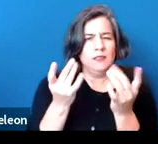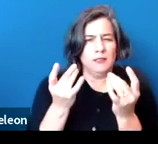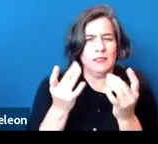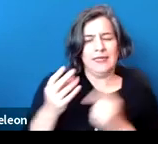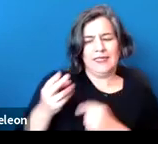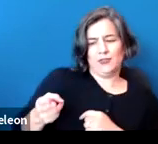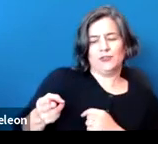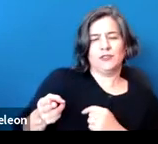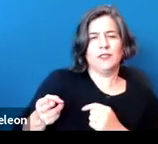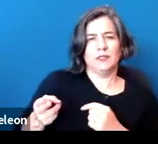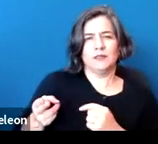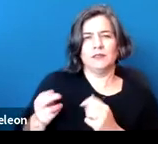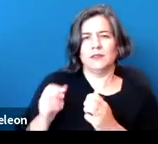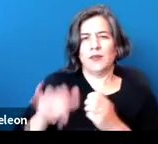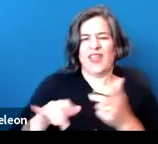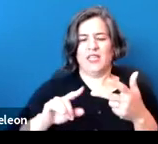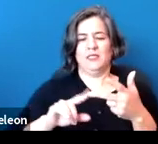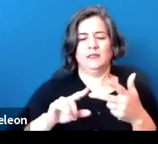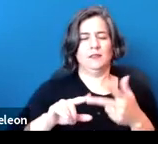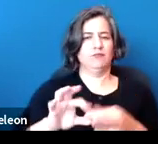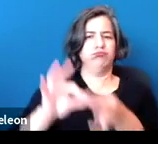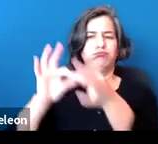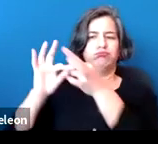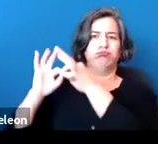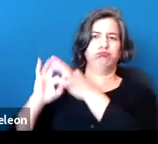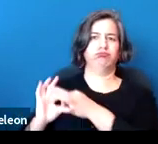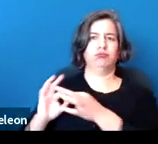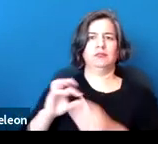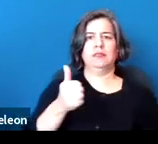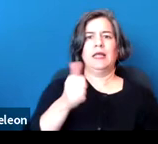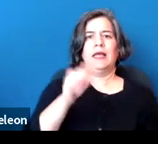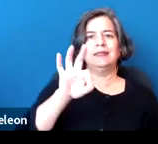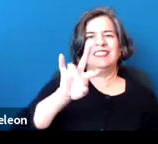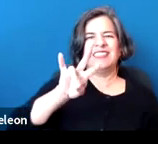that stretches all the way back into the 1970s.